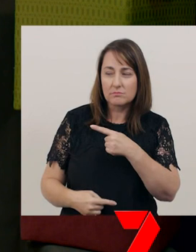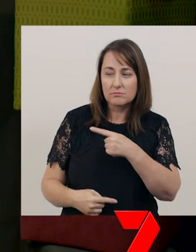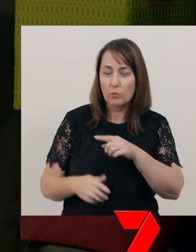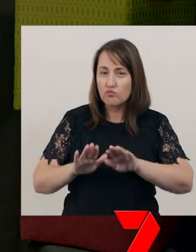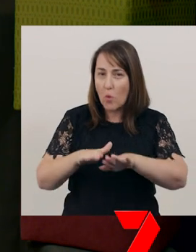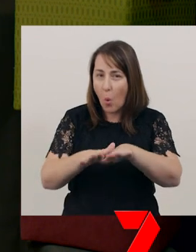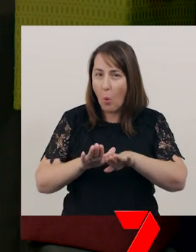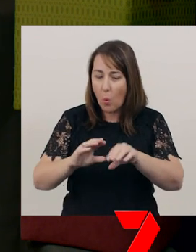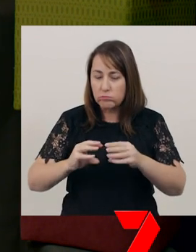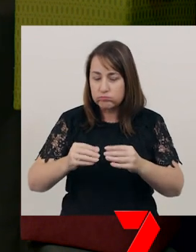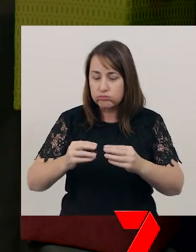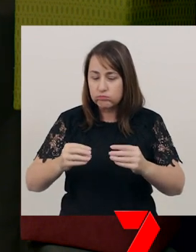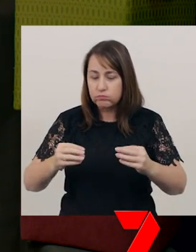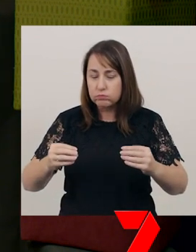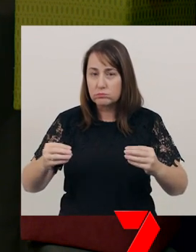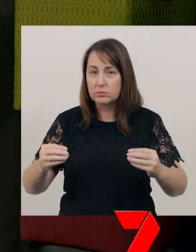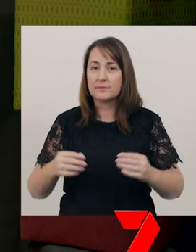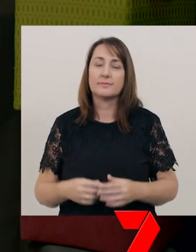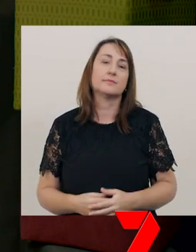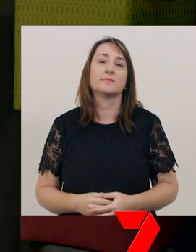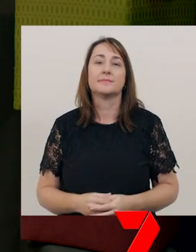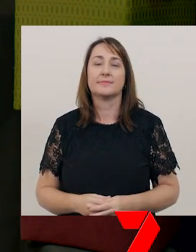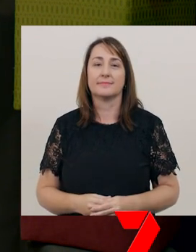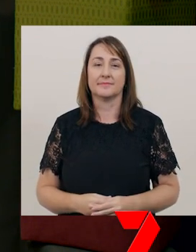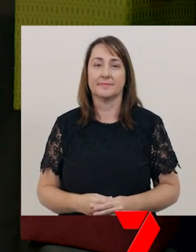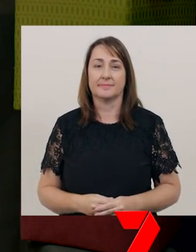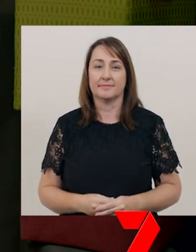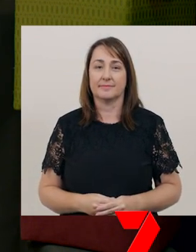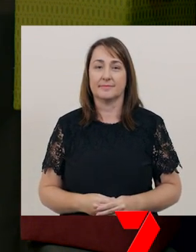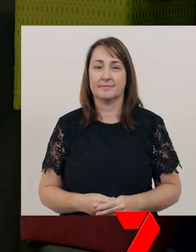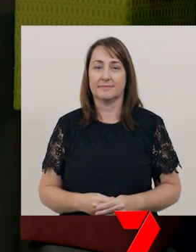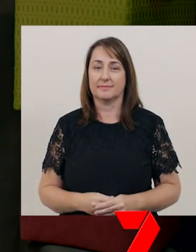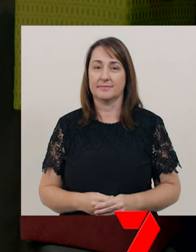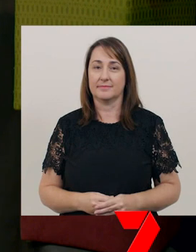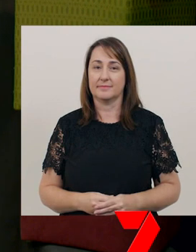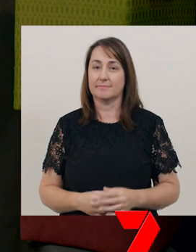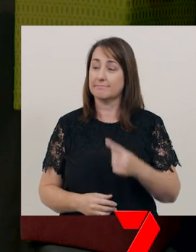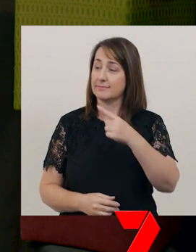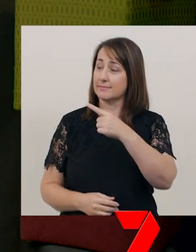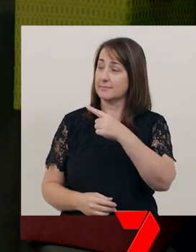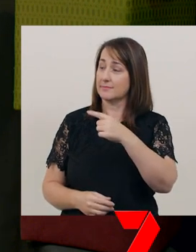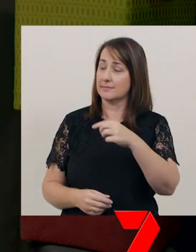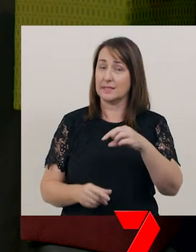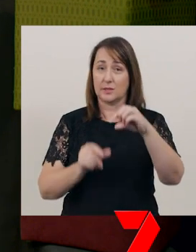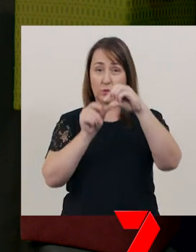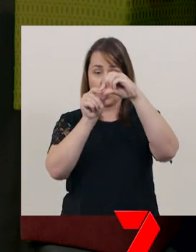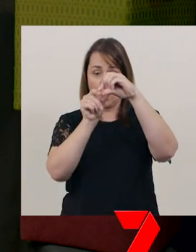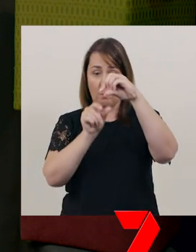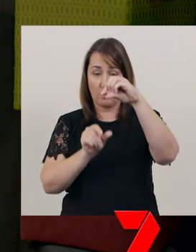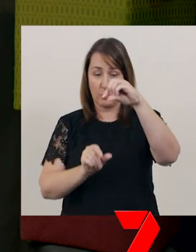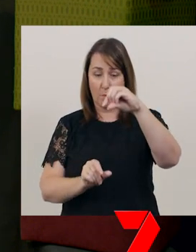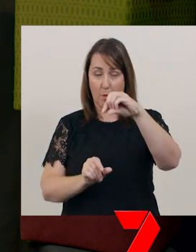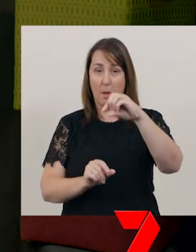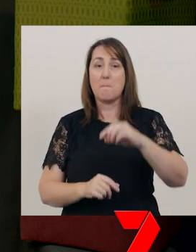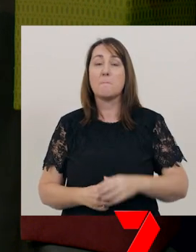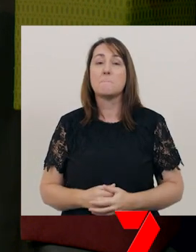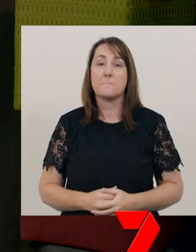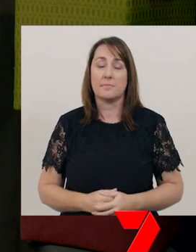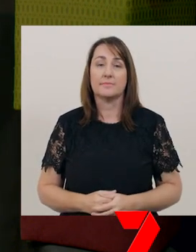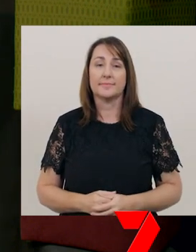First, you need to write top to bottom, stop.